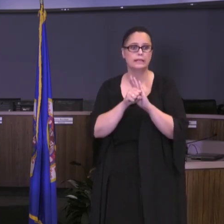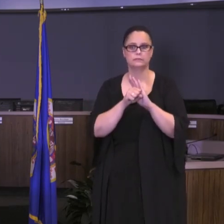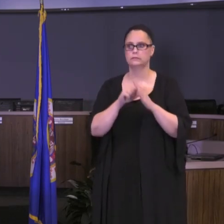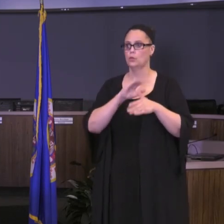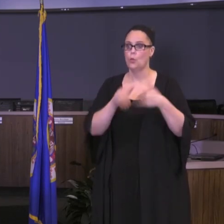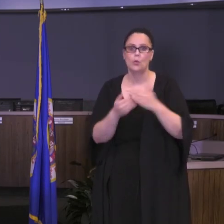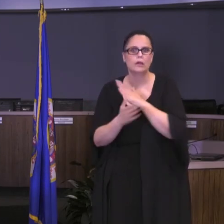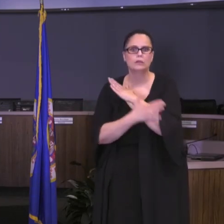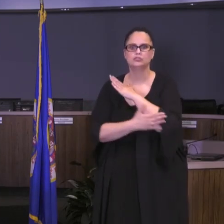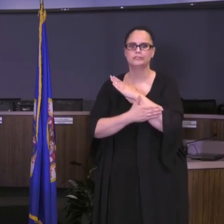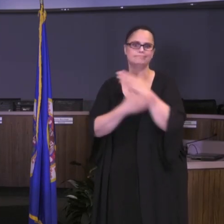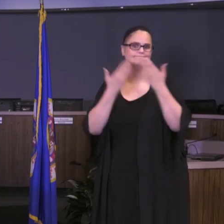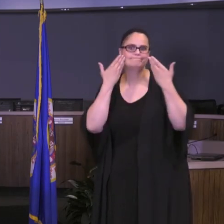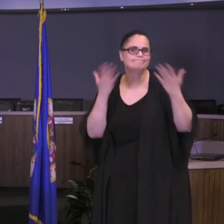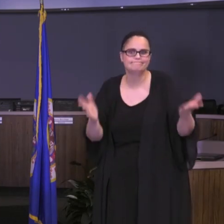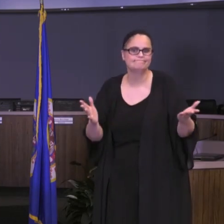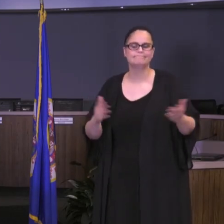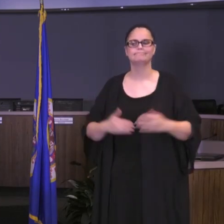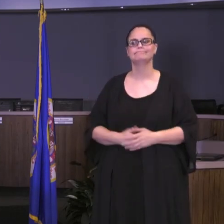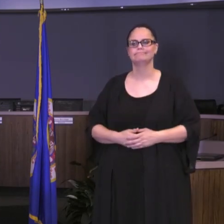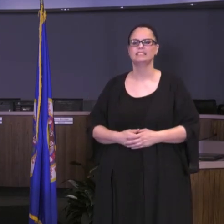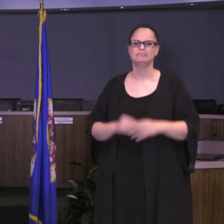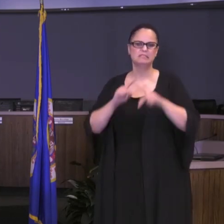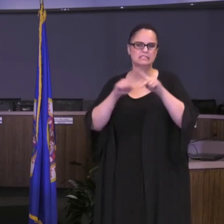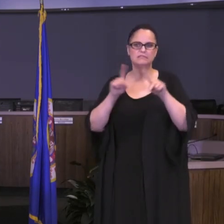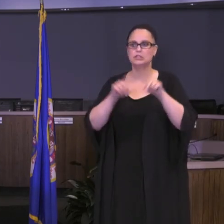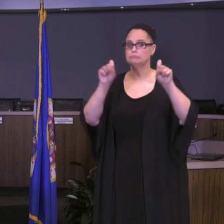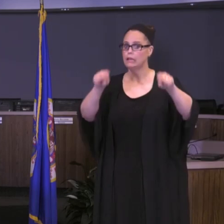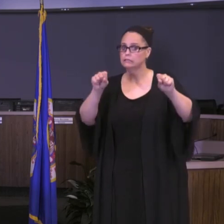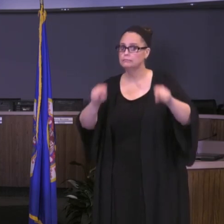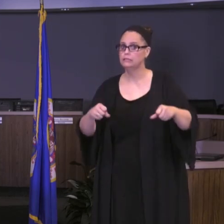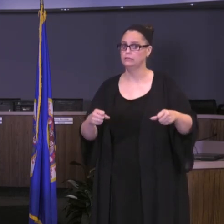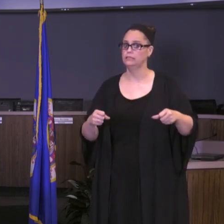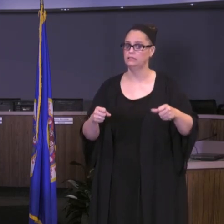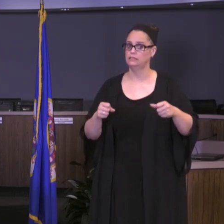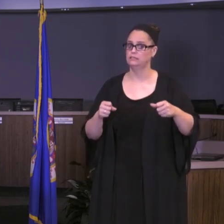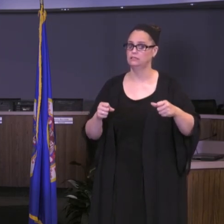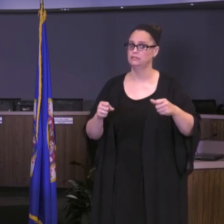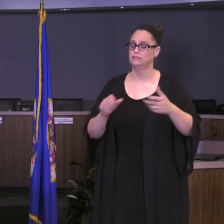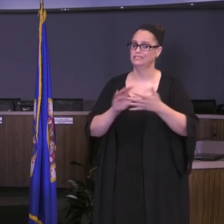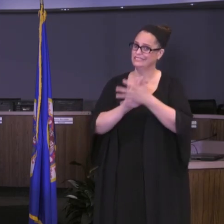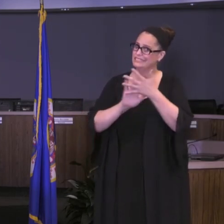know, but I just want to illustrate to you the different scales and granularities that we're looking at as we